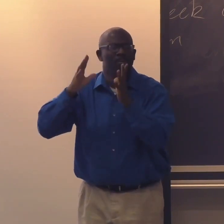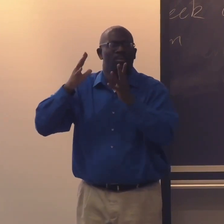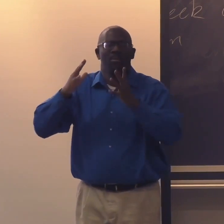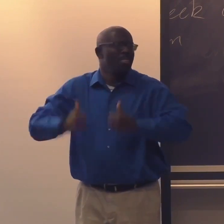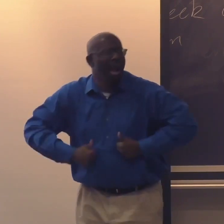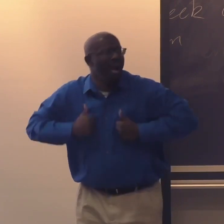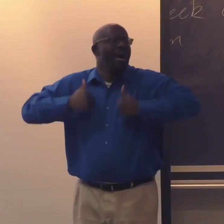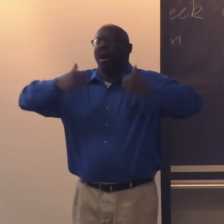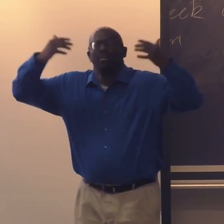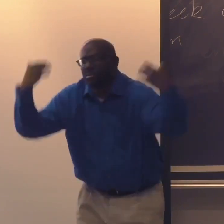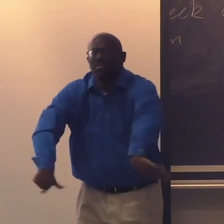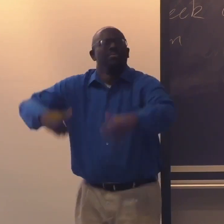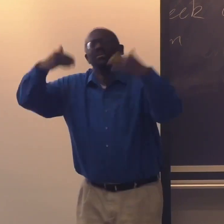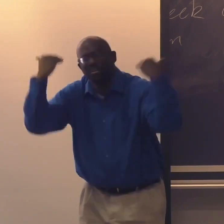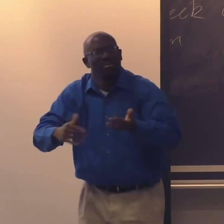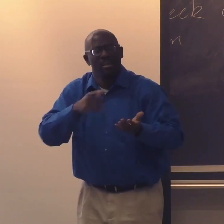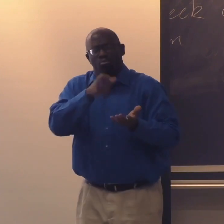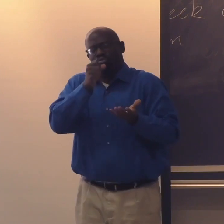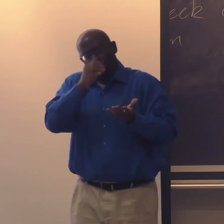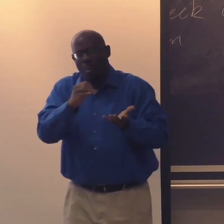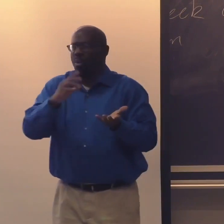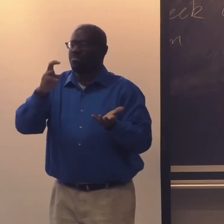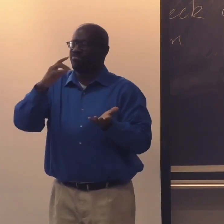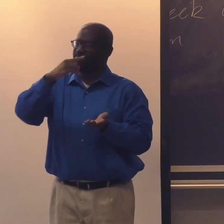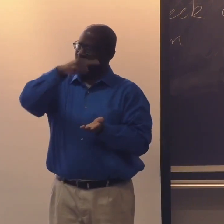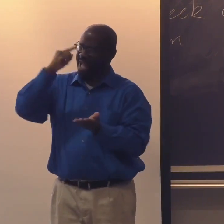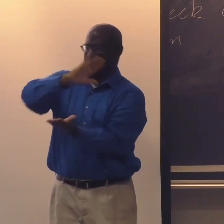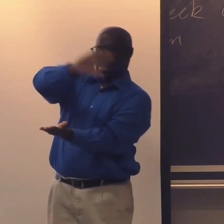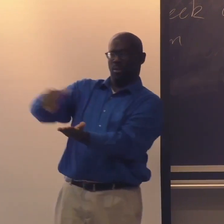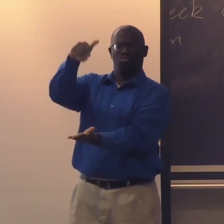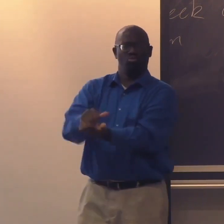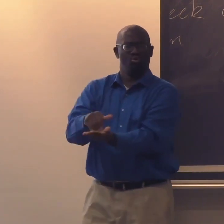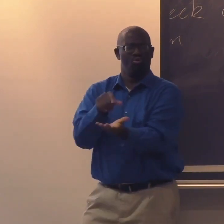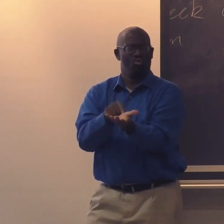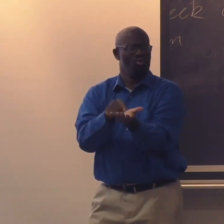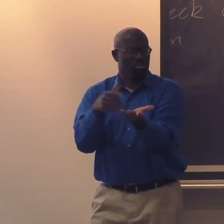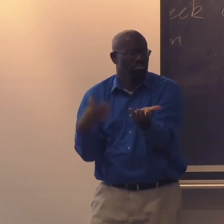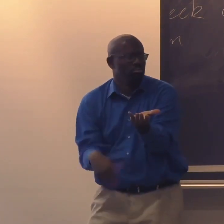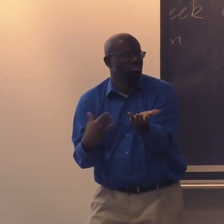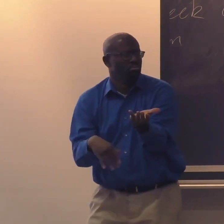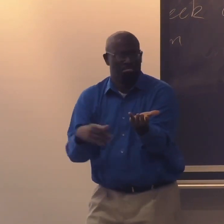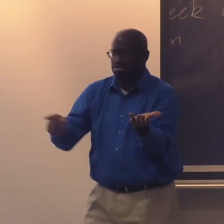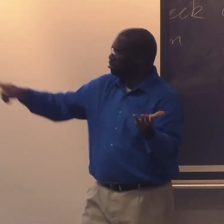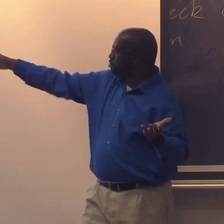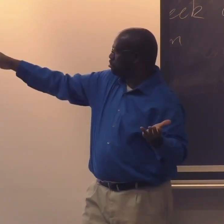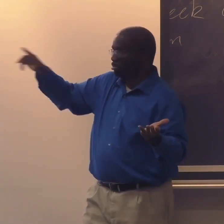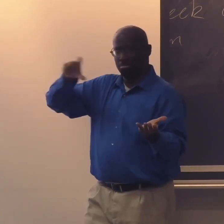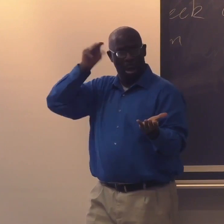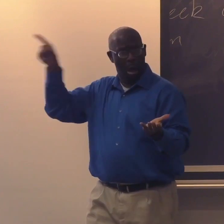and all of its implications and way of life so that it was fairly Black centric.